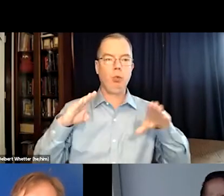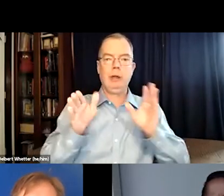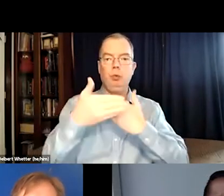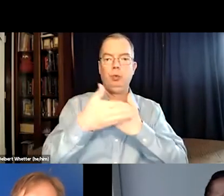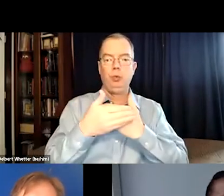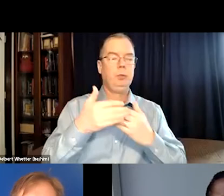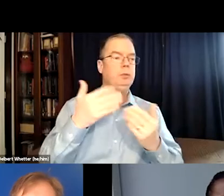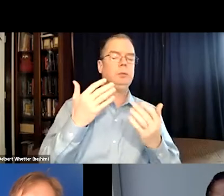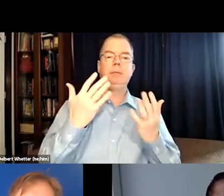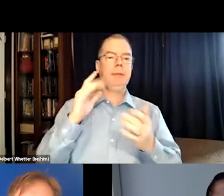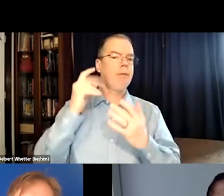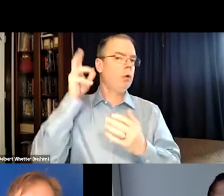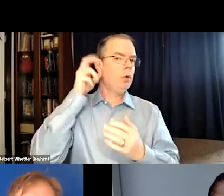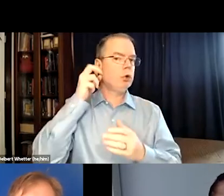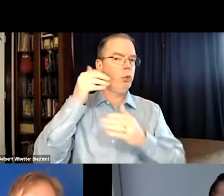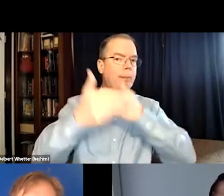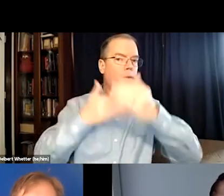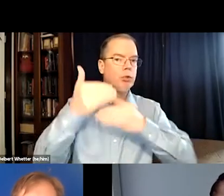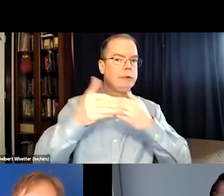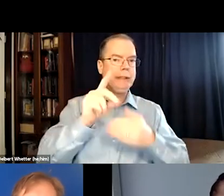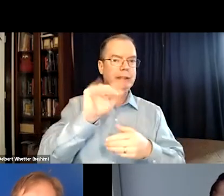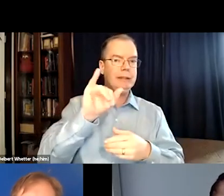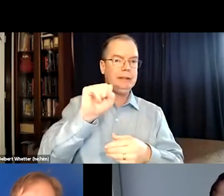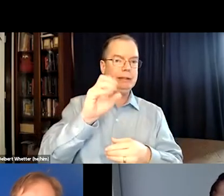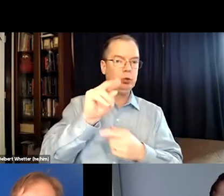Maybe they needed to be in a quiet room, or maybe